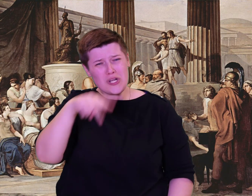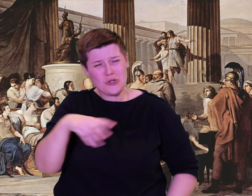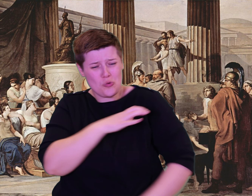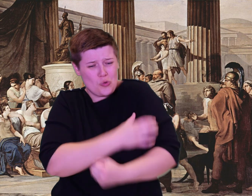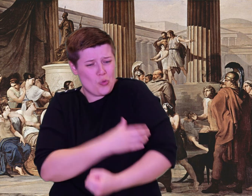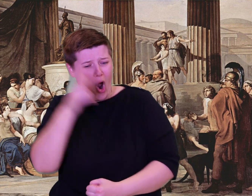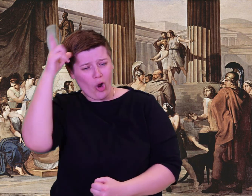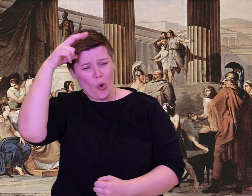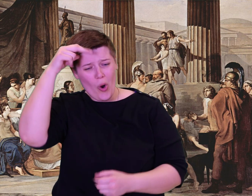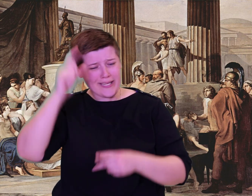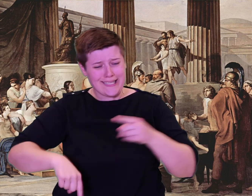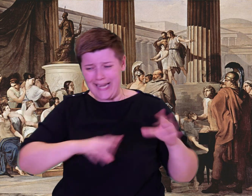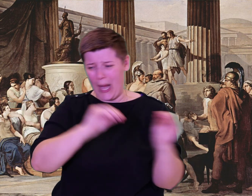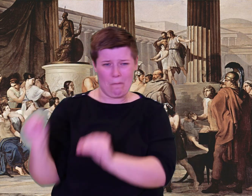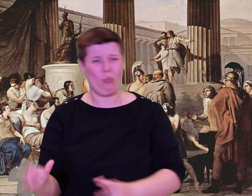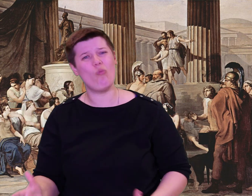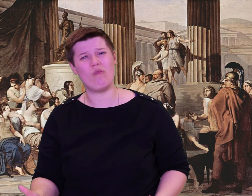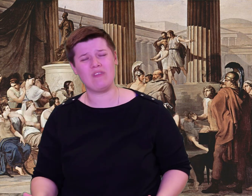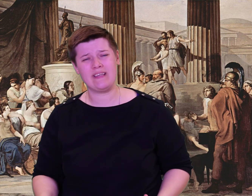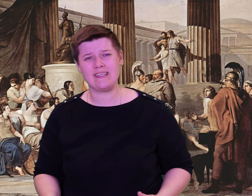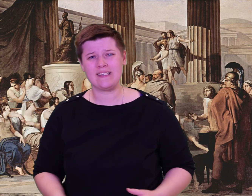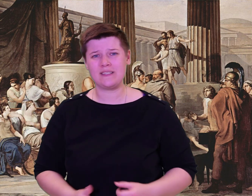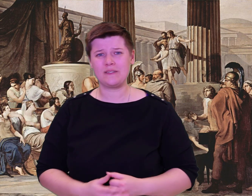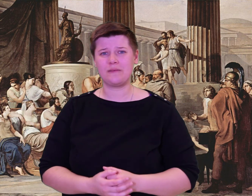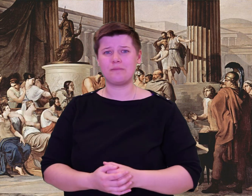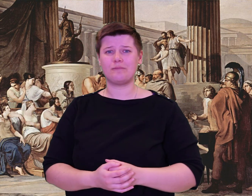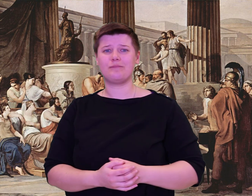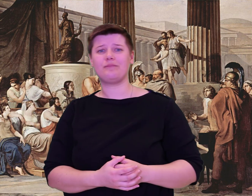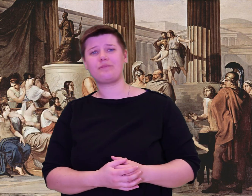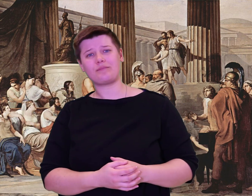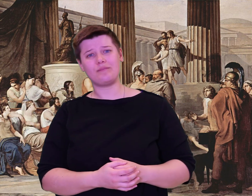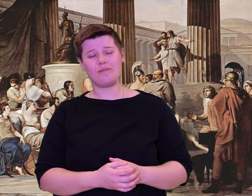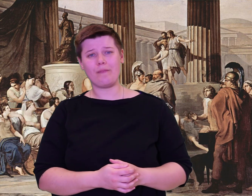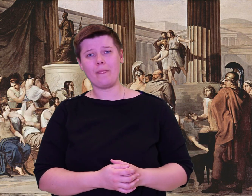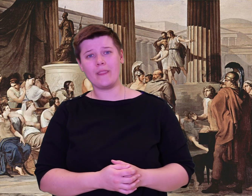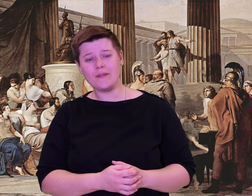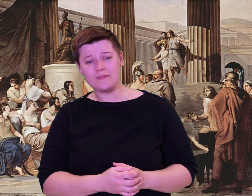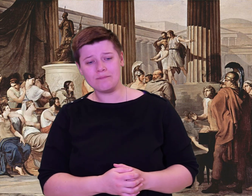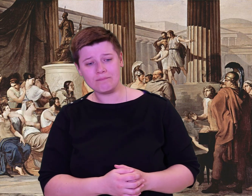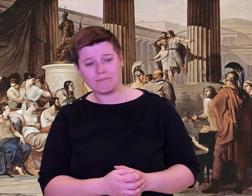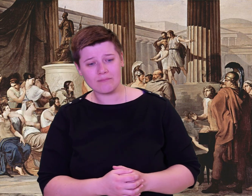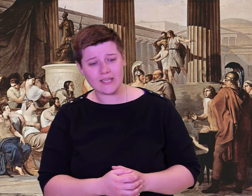suck beside each bleating mother. Then he curdled half of the fresh white milk,